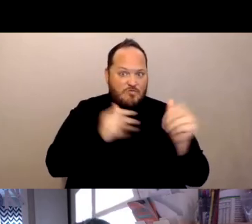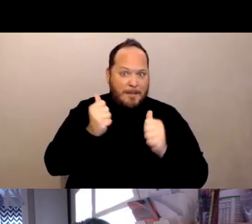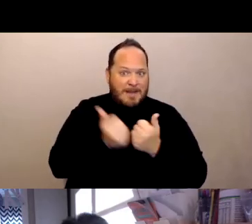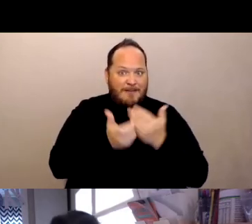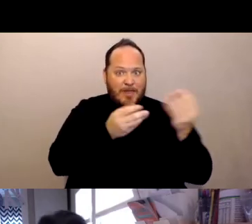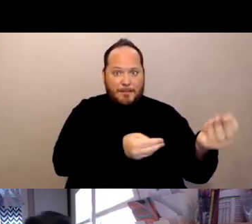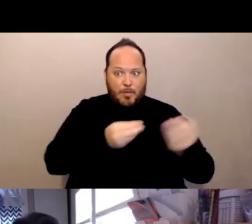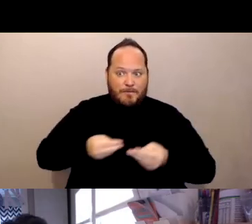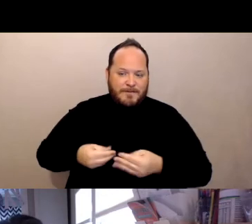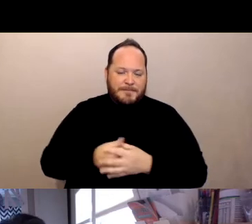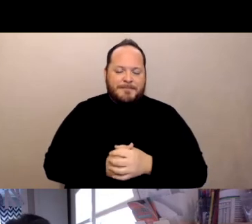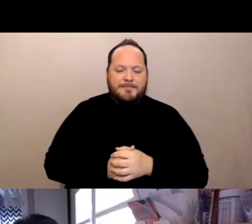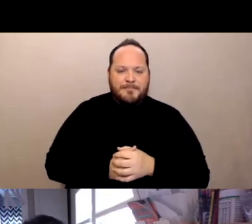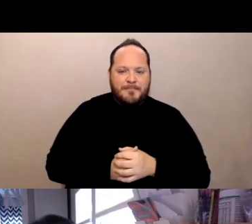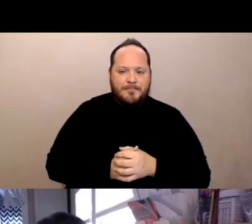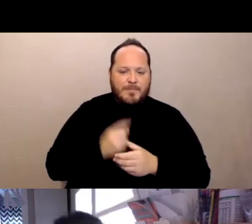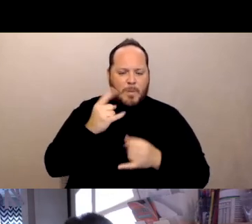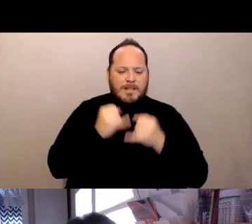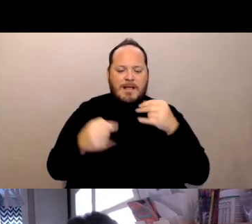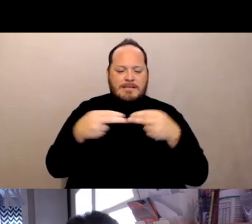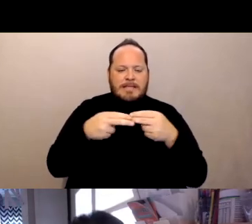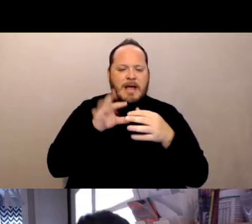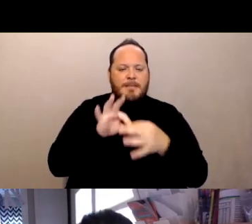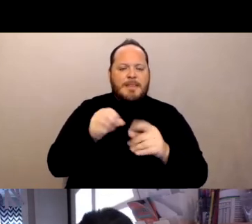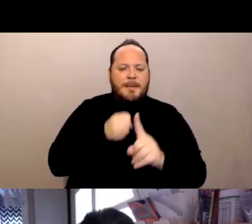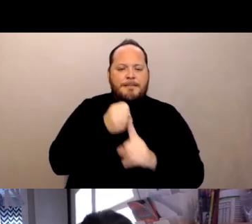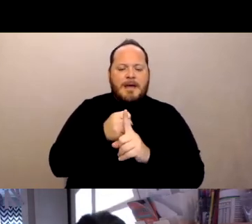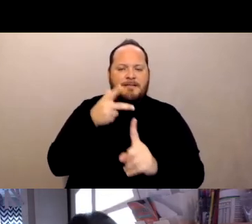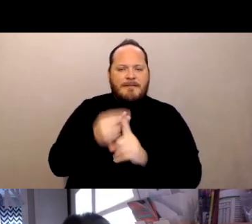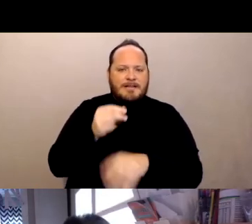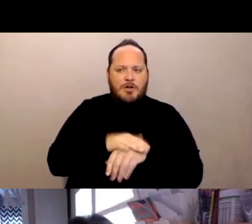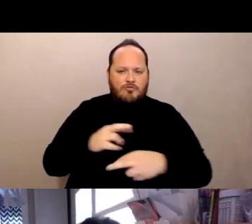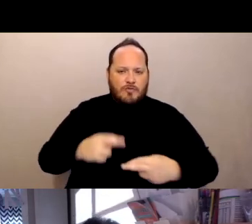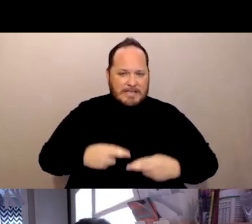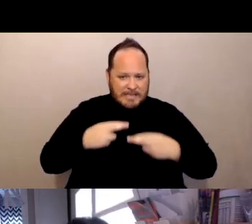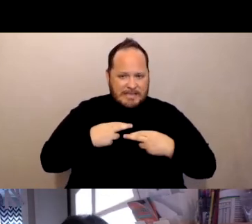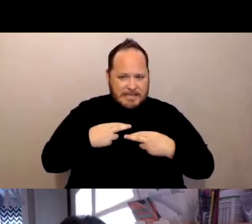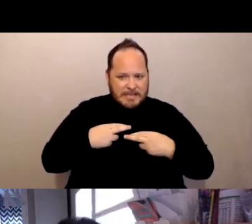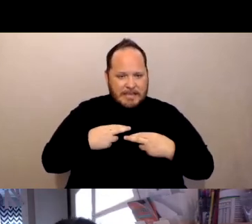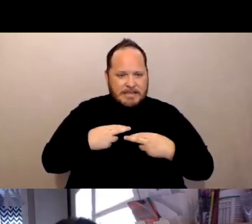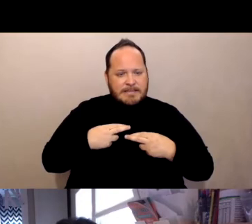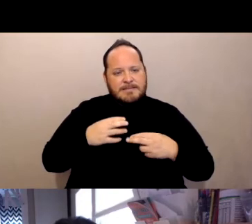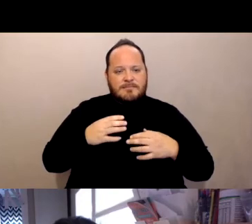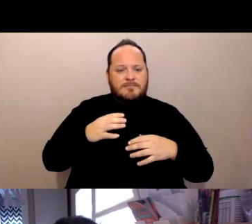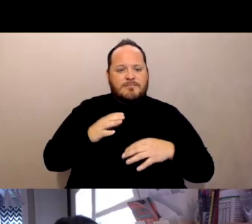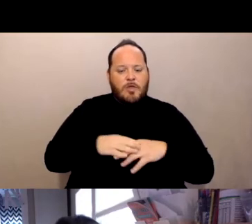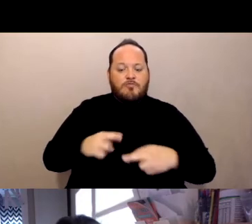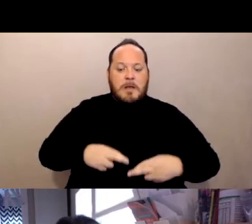One last slide about the impact of the vaccine on residents on the resident experience, as I've described